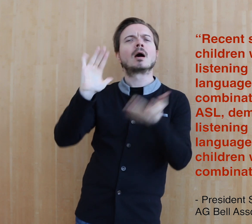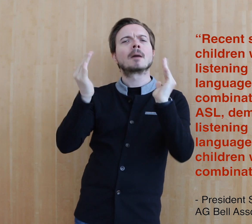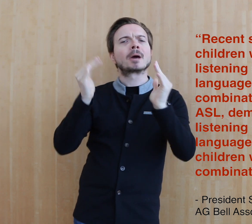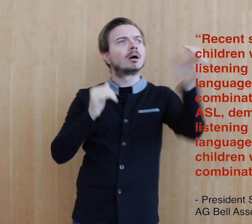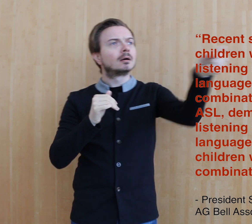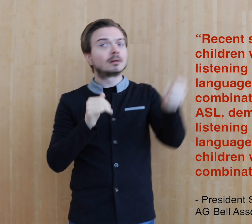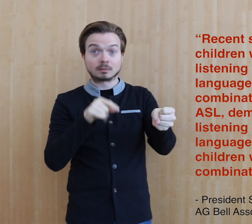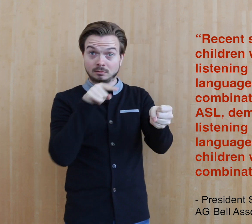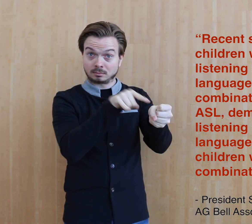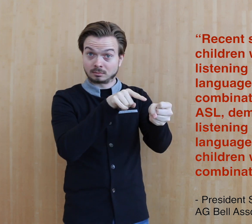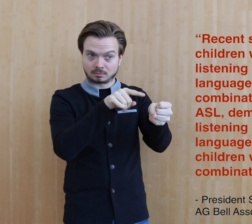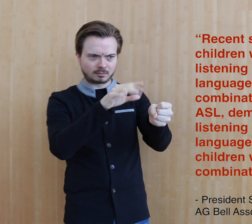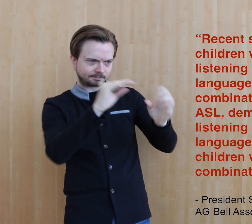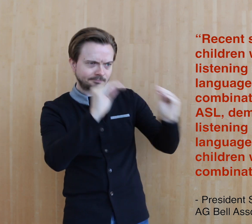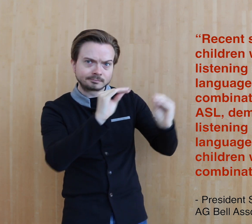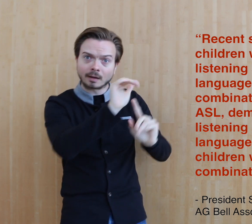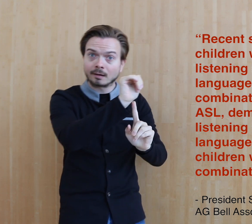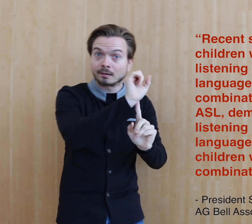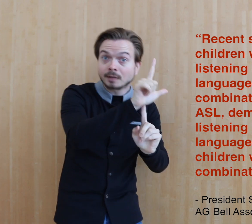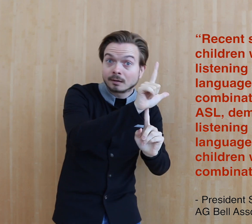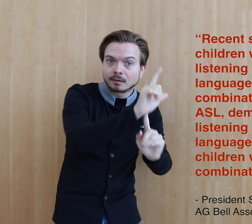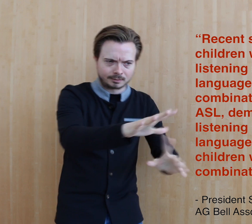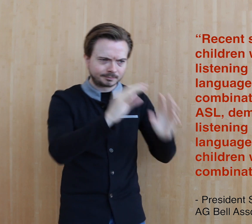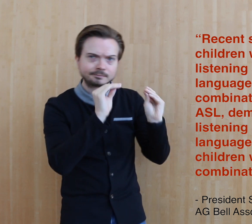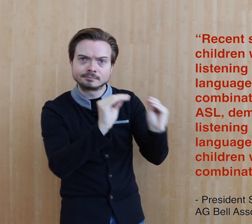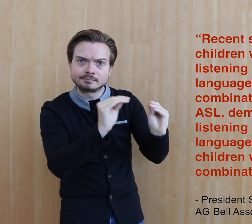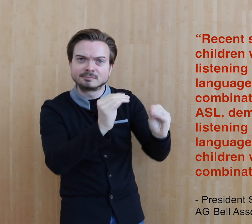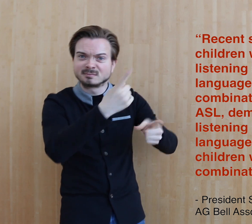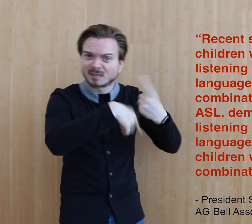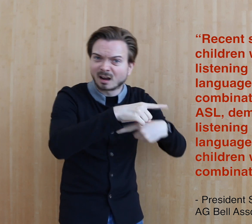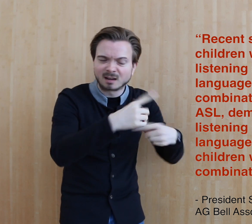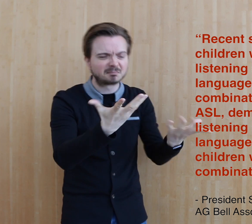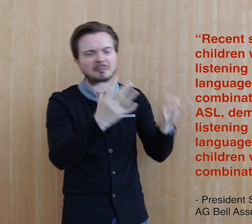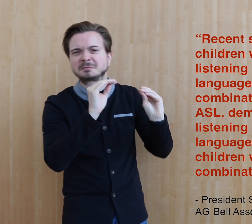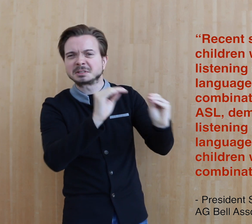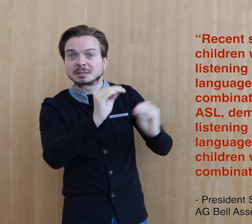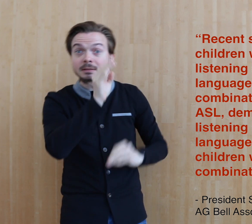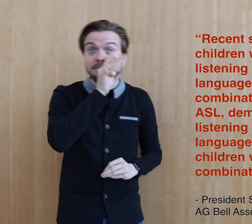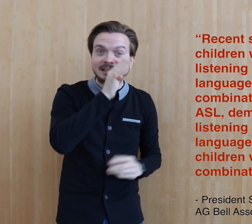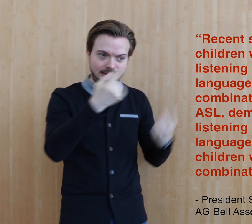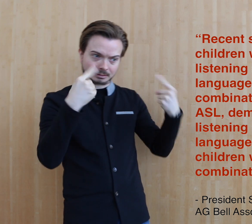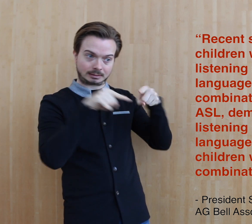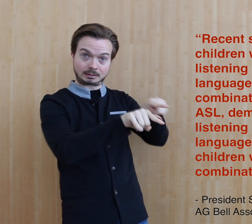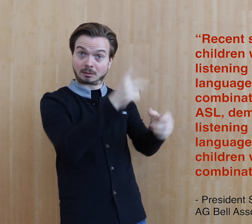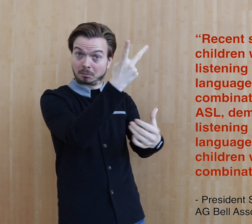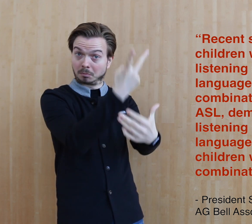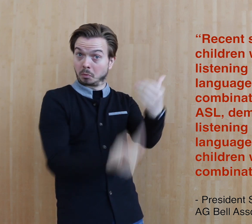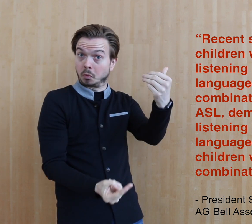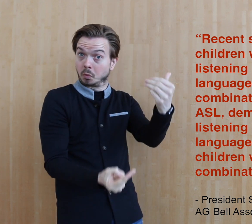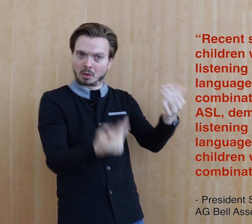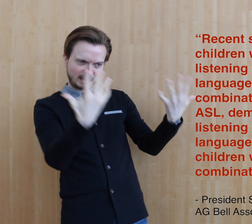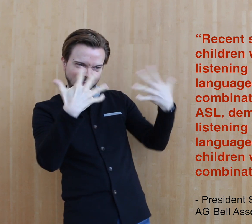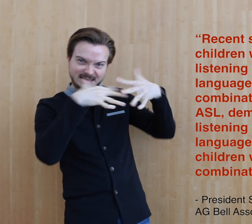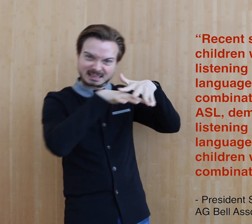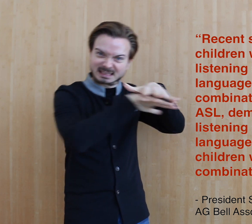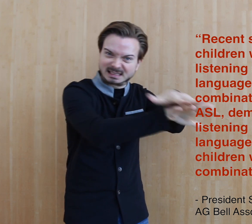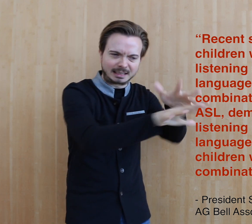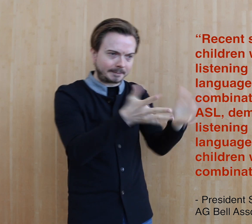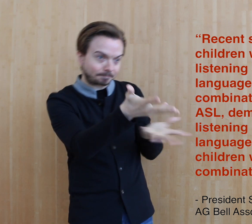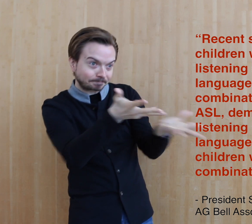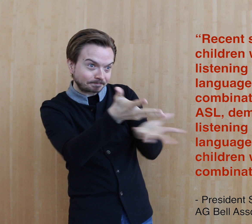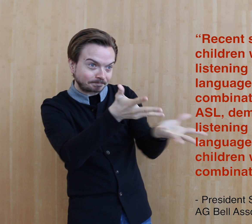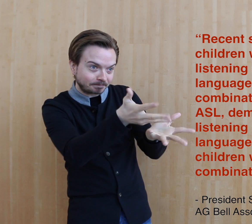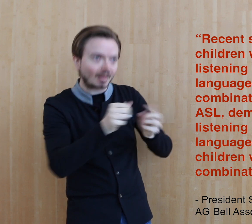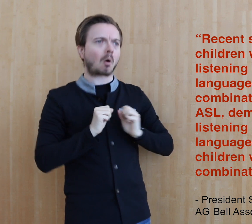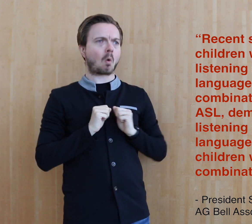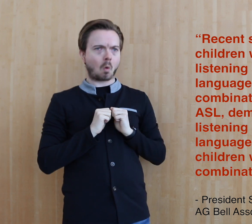You say that, compared to children who are taught just to sign ASL or a combination of both ASL and speech,